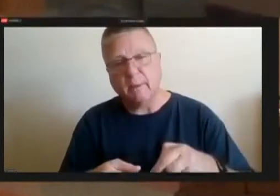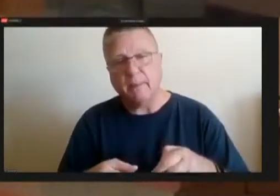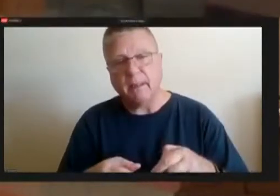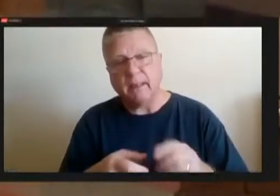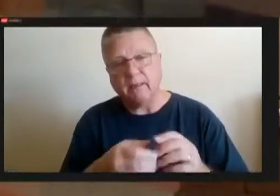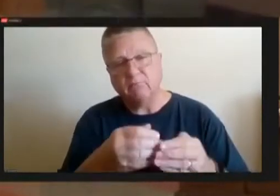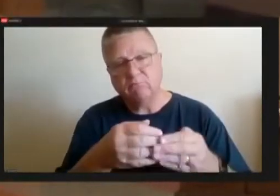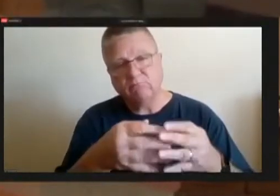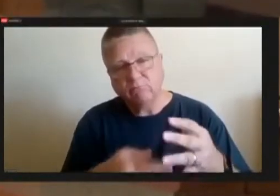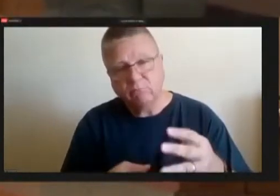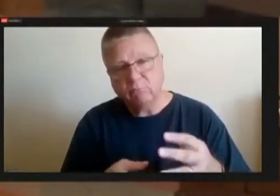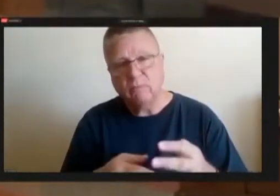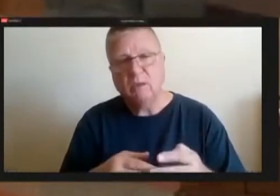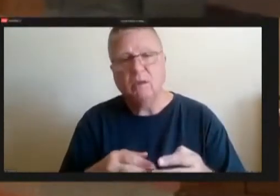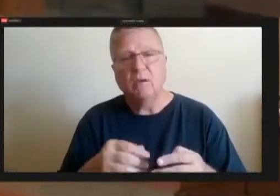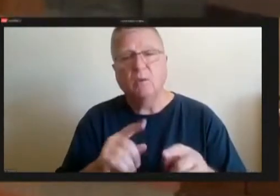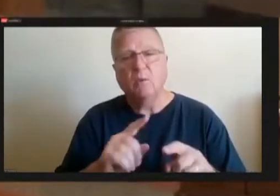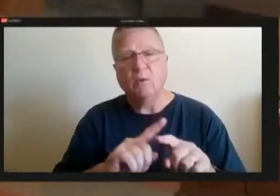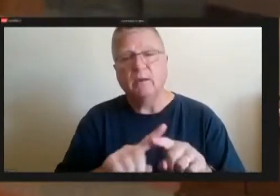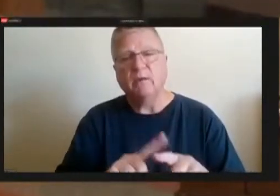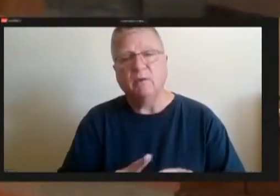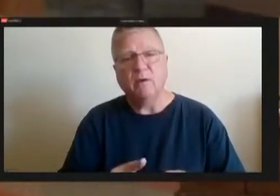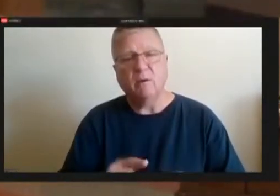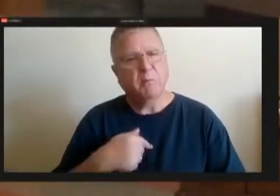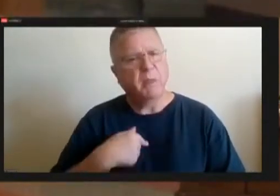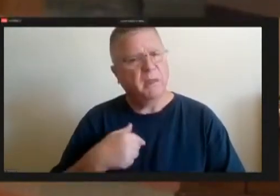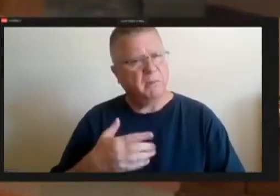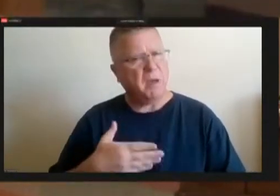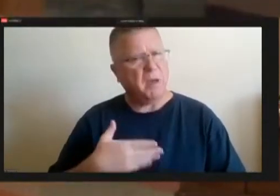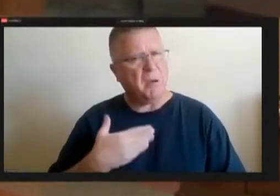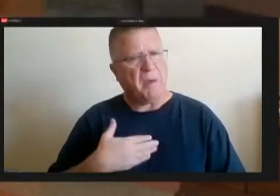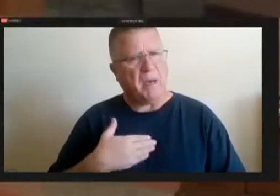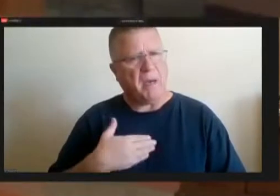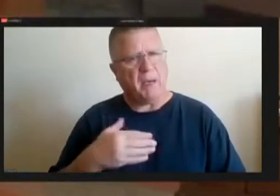happy to vote for three today and then have it be an ongoing conversation.